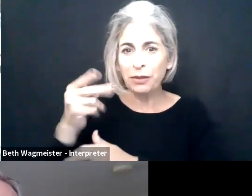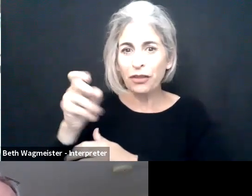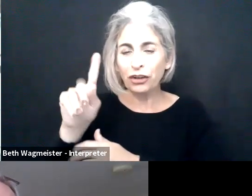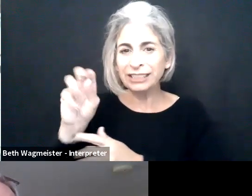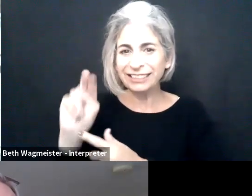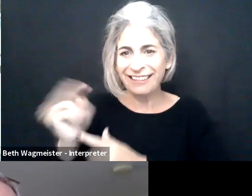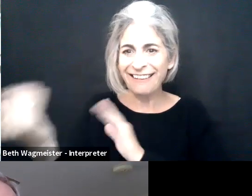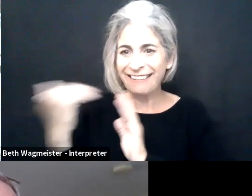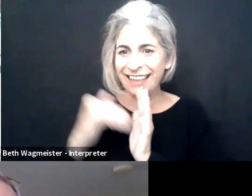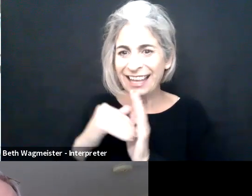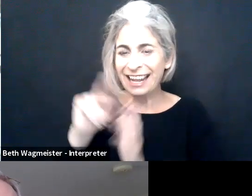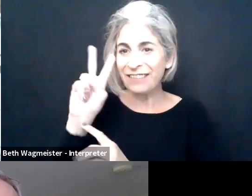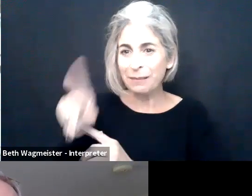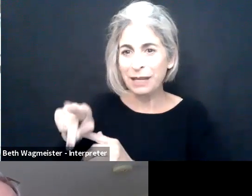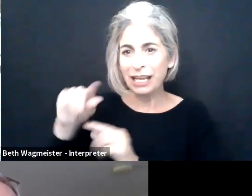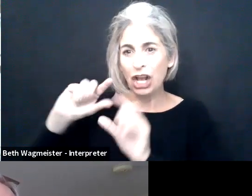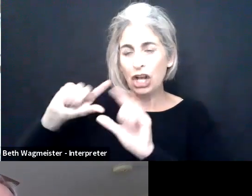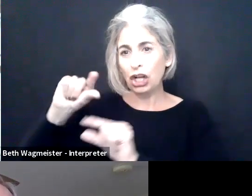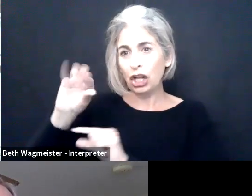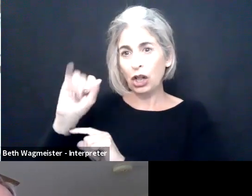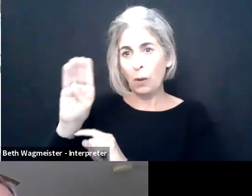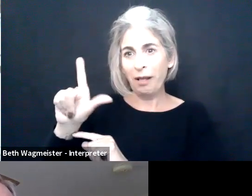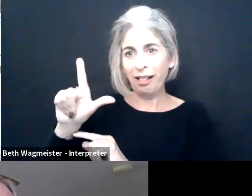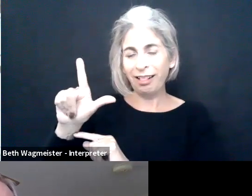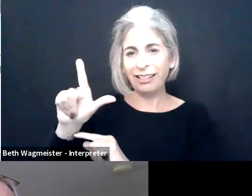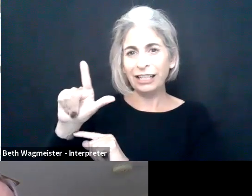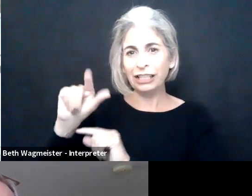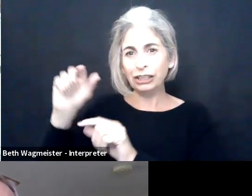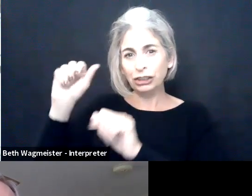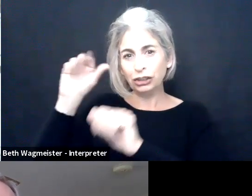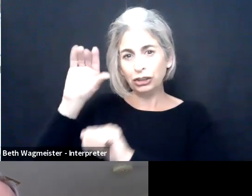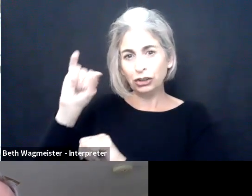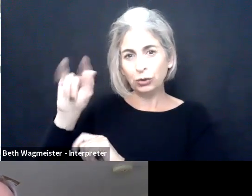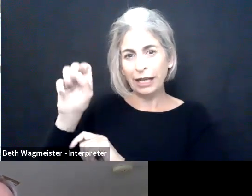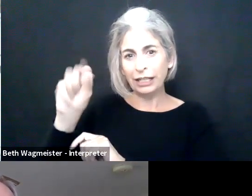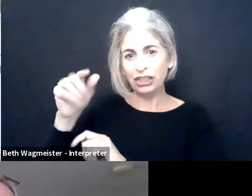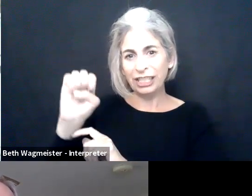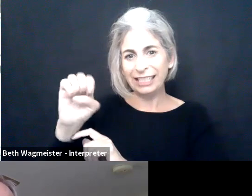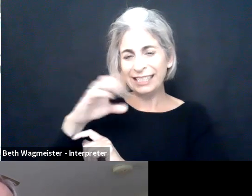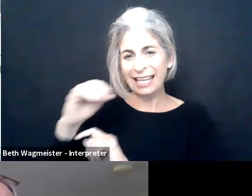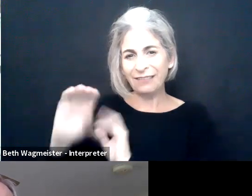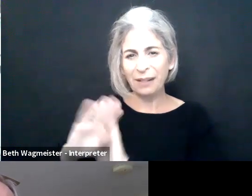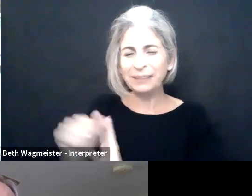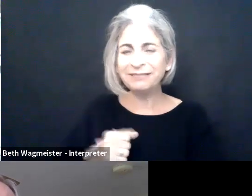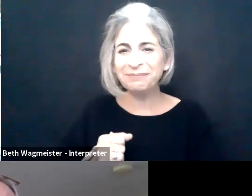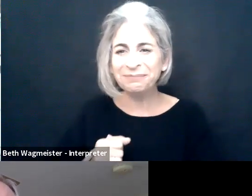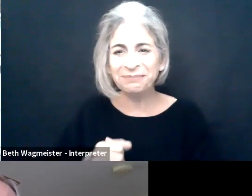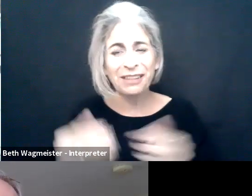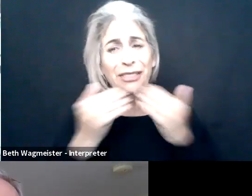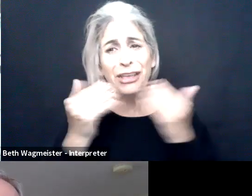So in our closing remarks I want to invite James Thurston to the floor. James is the VP for Global Strategy and Development at G3ict. It's all yours, James.